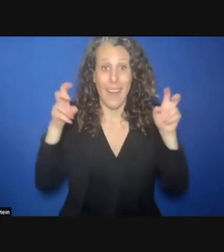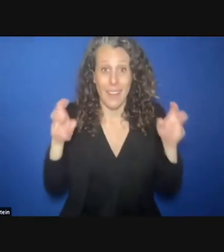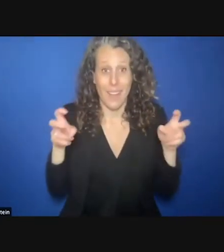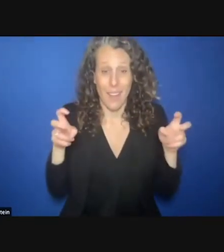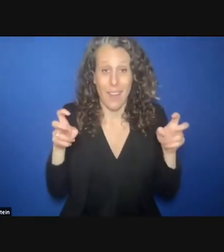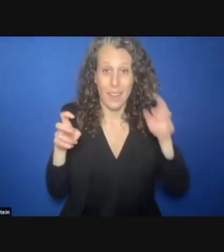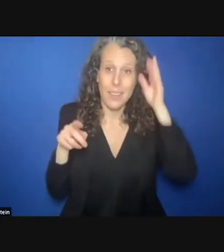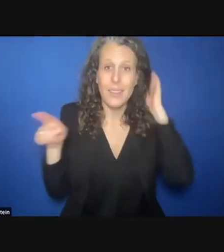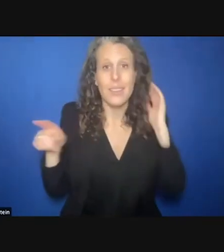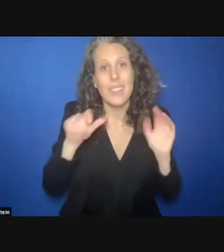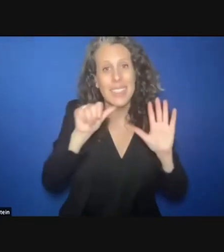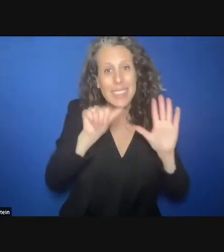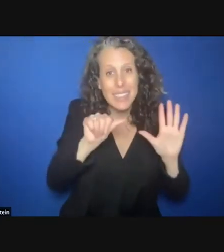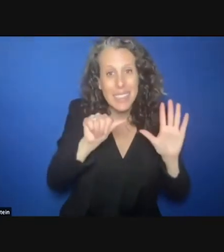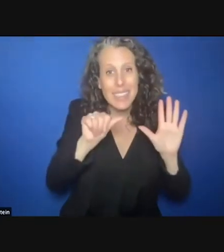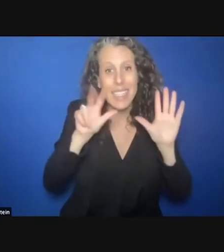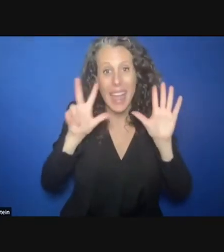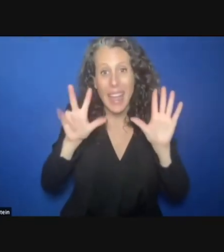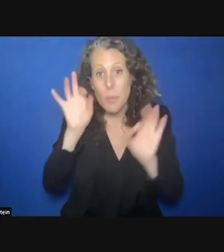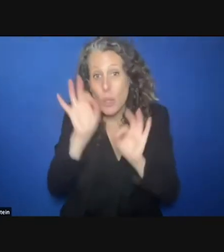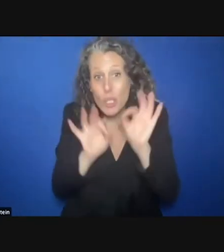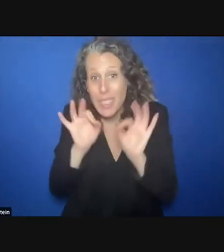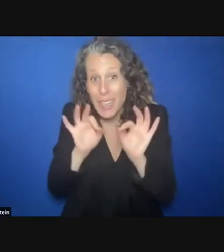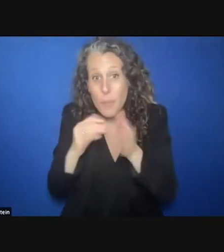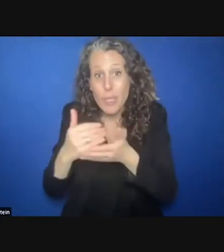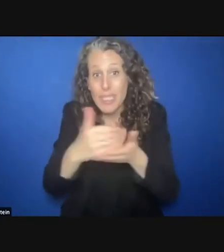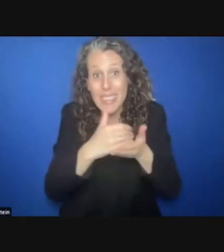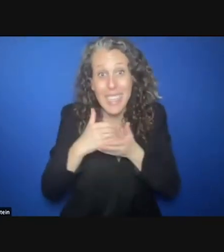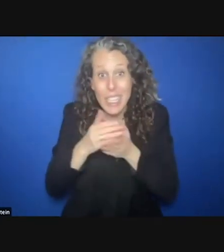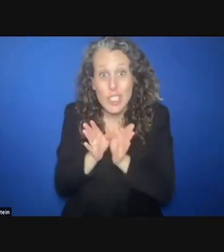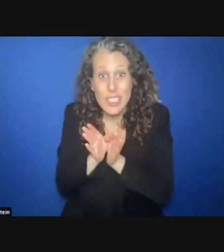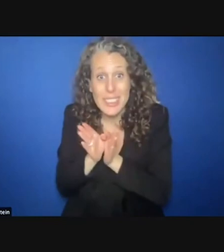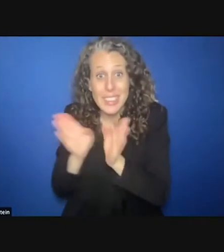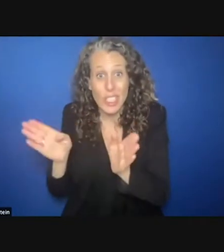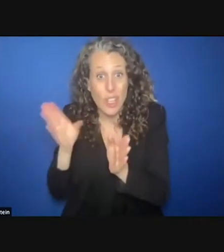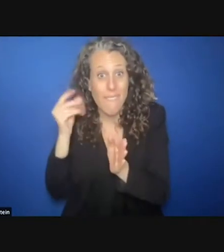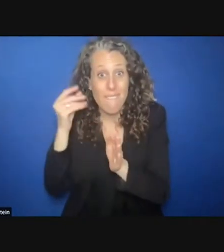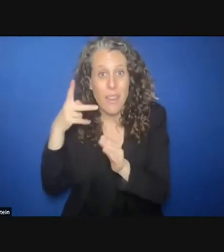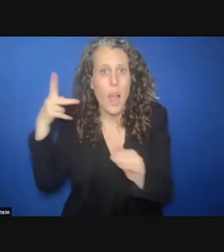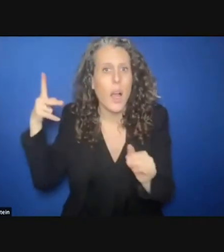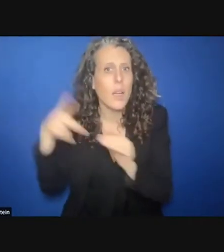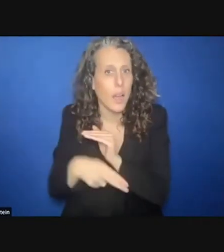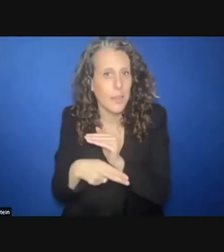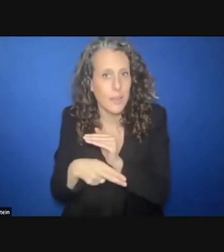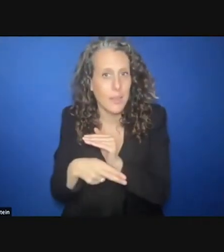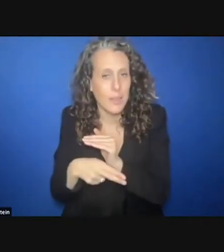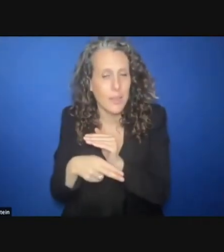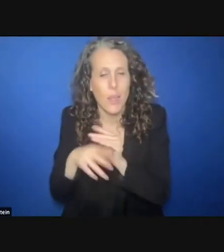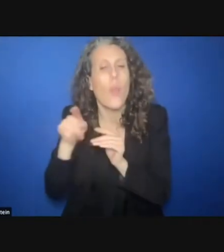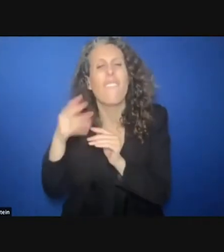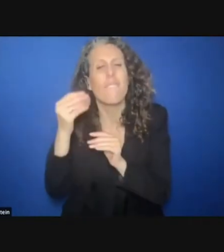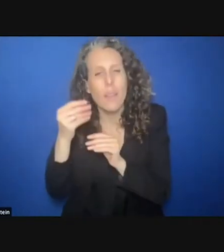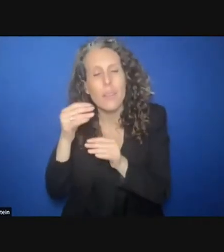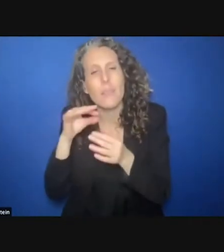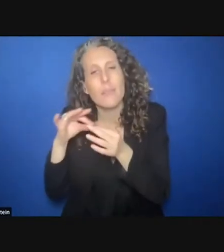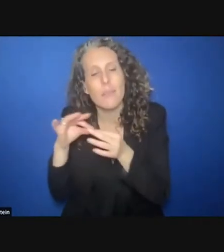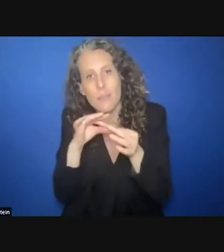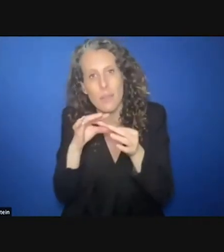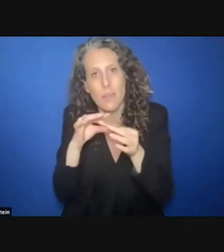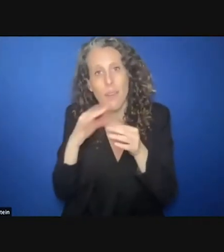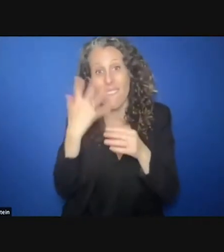68% of the protection sector, the funding for the protection sector, comes from just five donors.